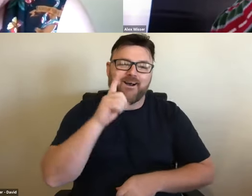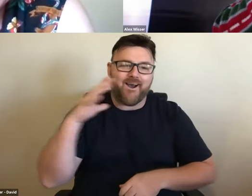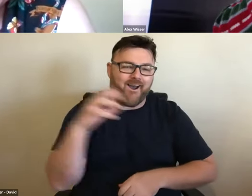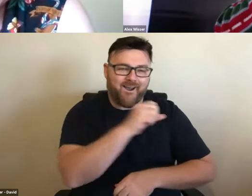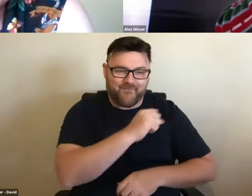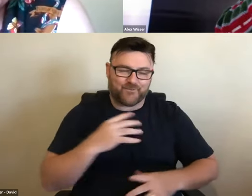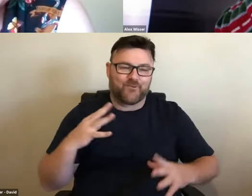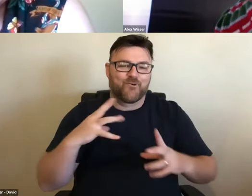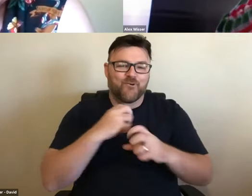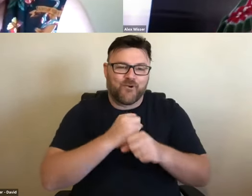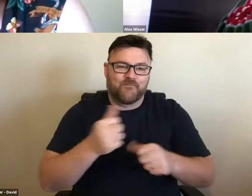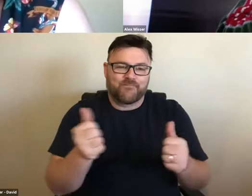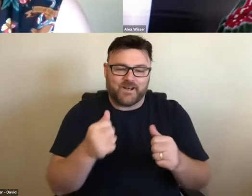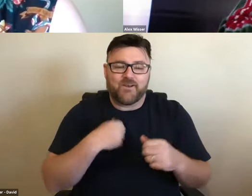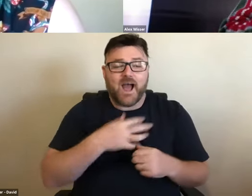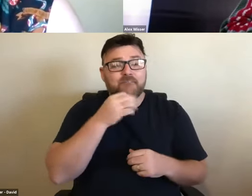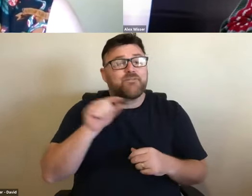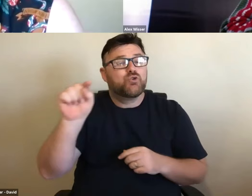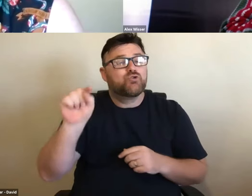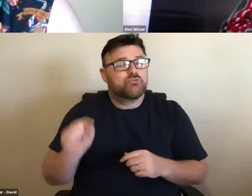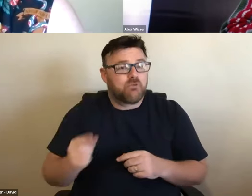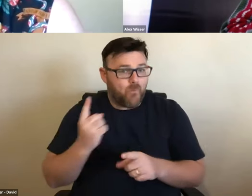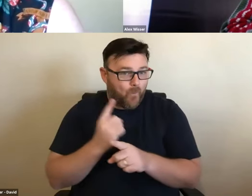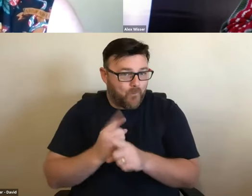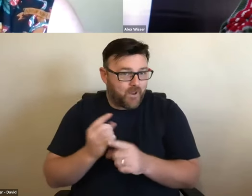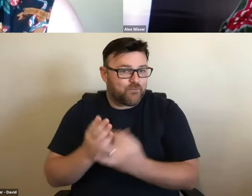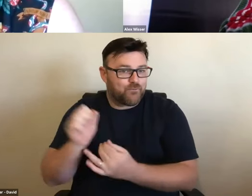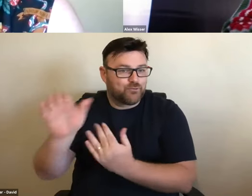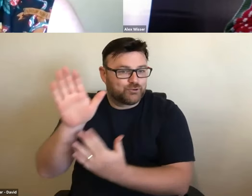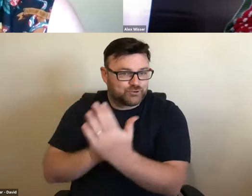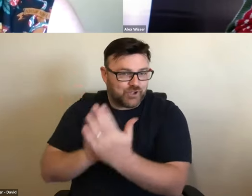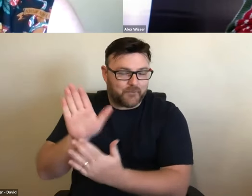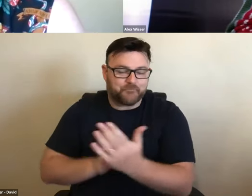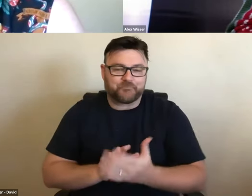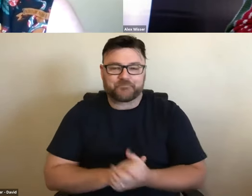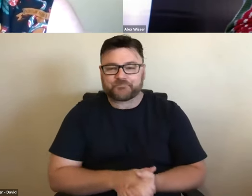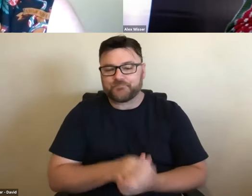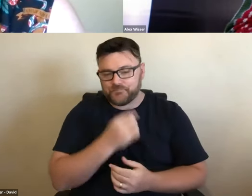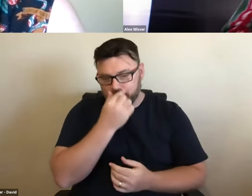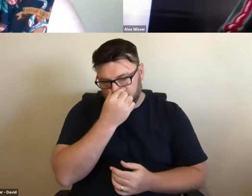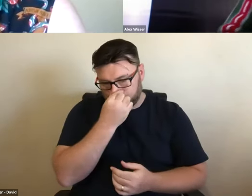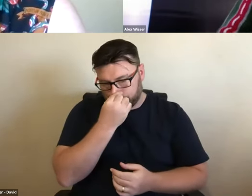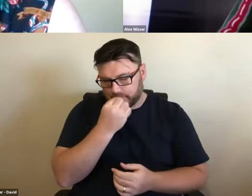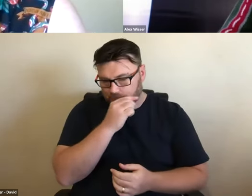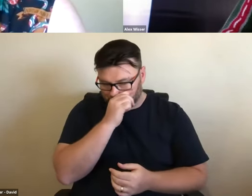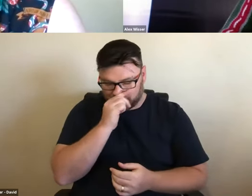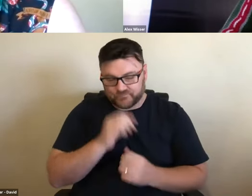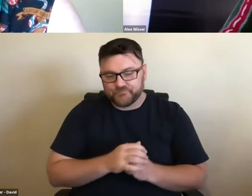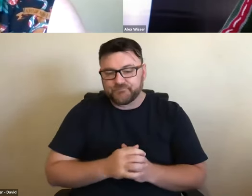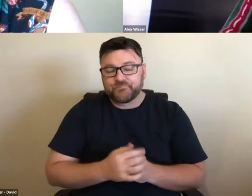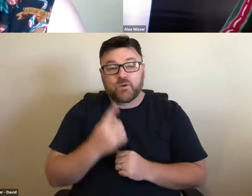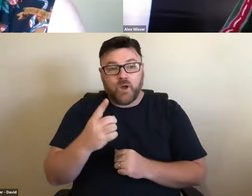a few comments on the chat they'll read out. "One of the really